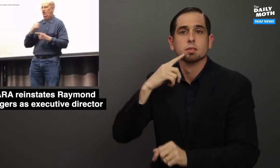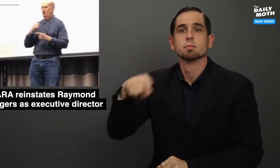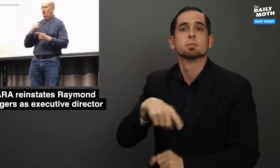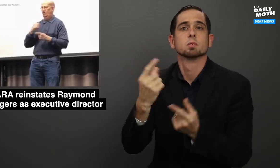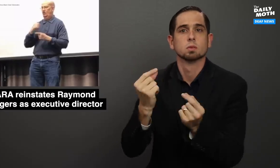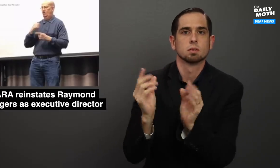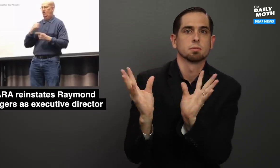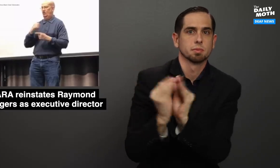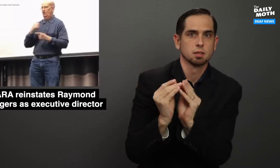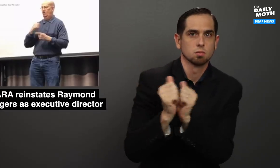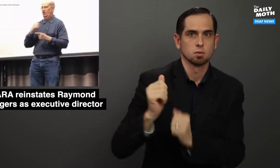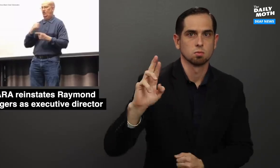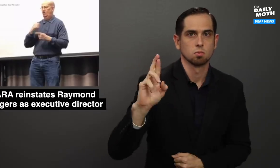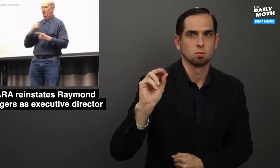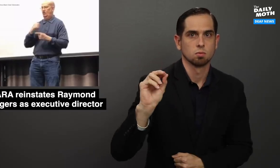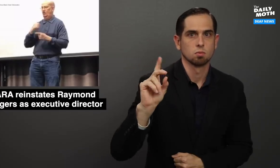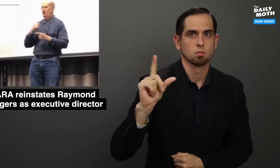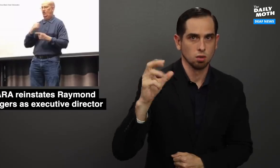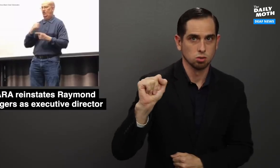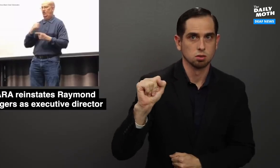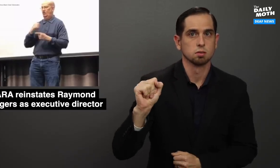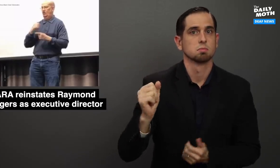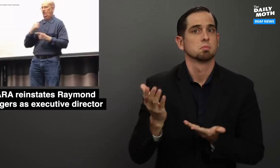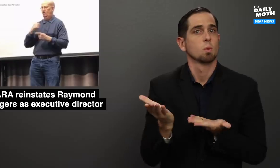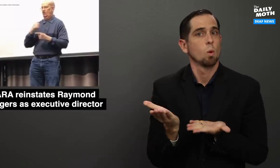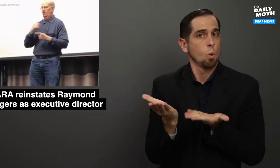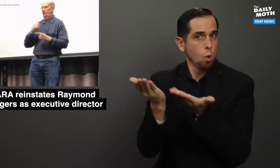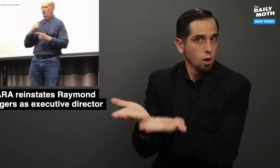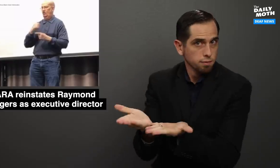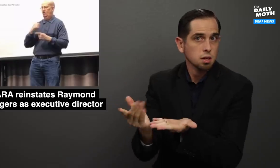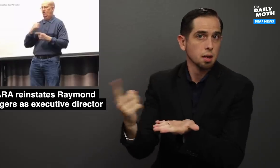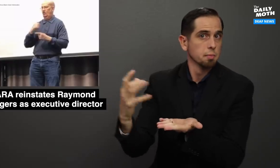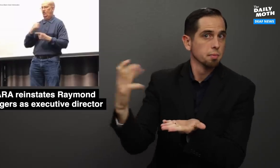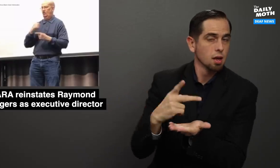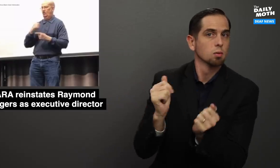They then met with Rodgers and made him an offer to come back